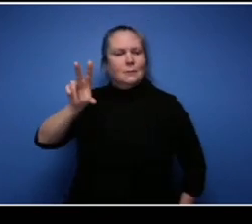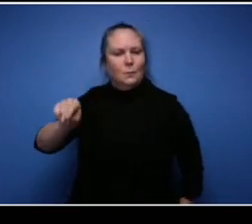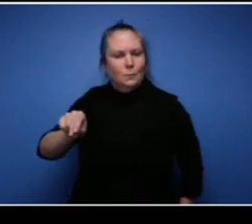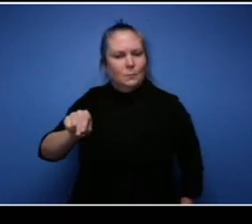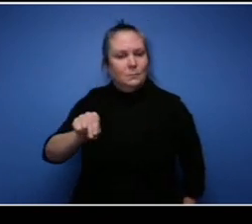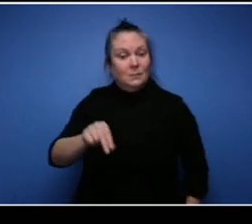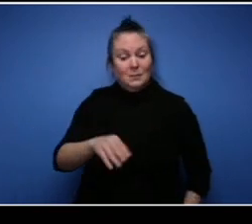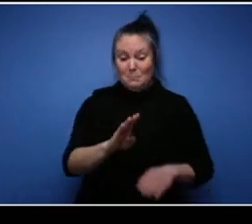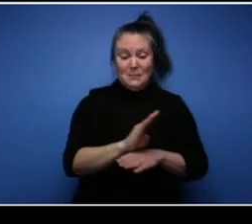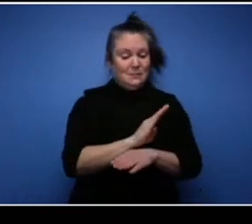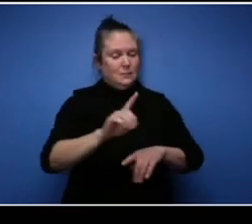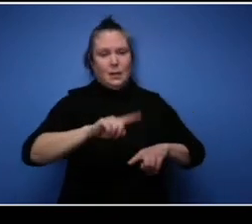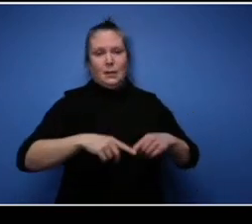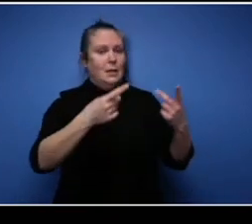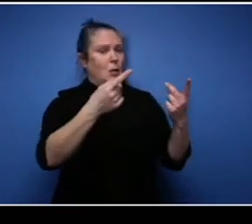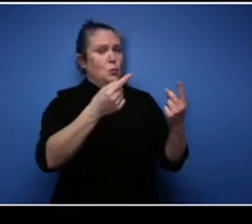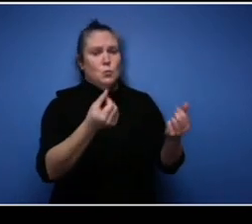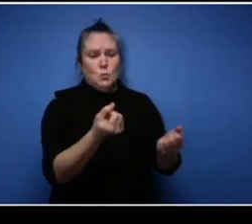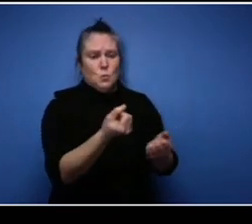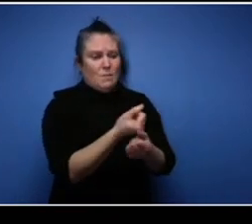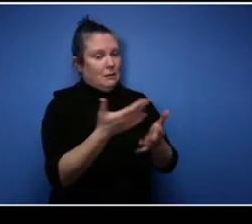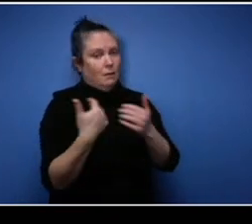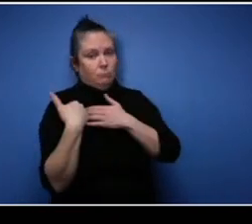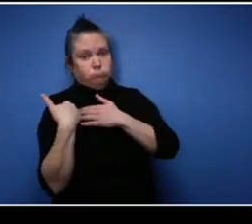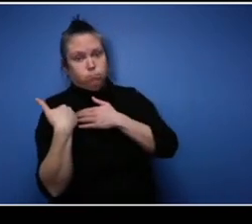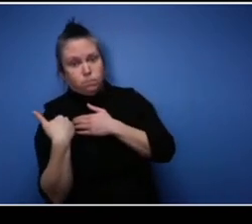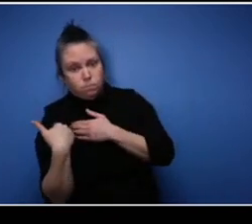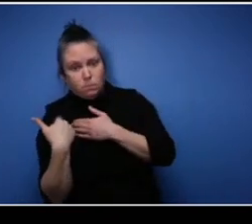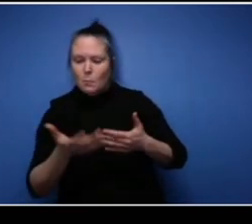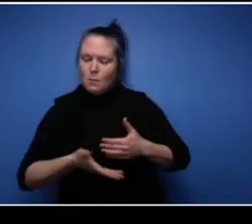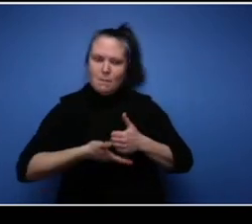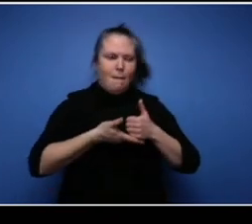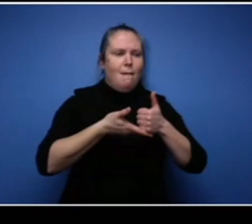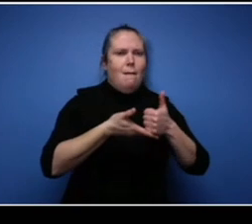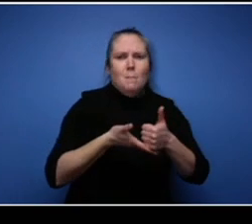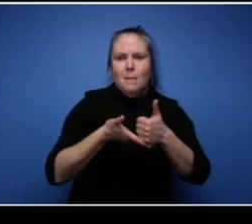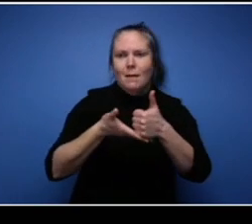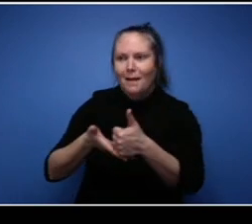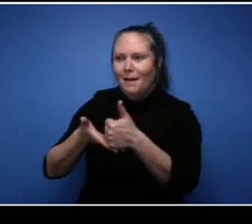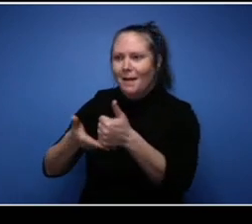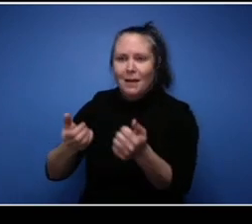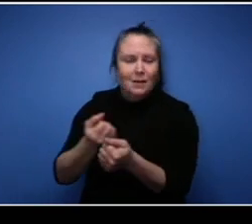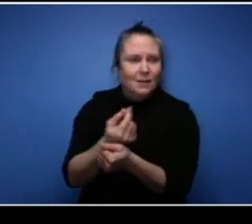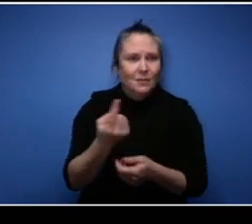I mean as much as you like to help everybody and and be able to deliver for everybody you